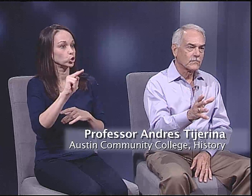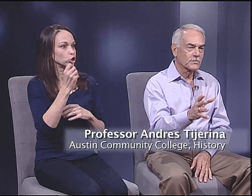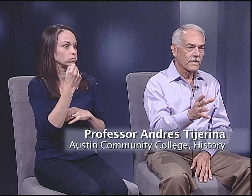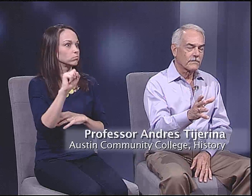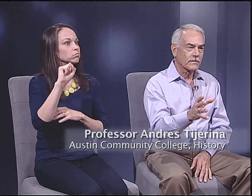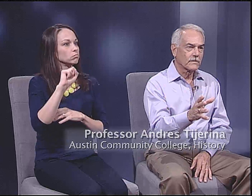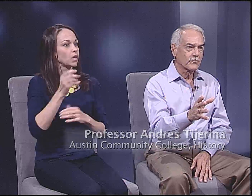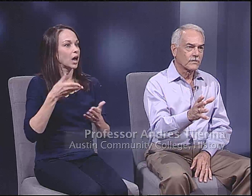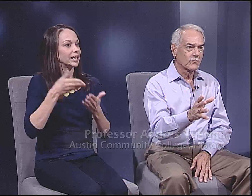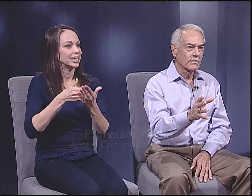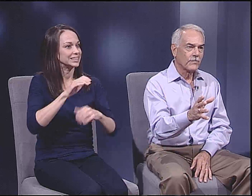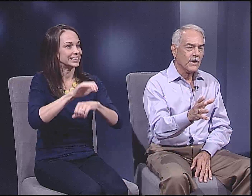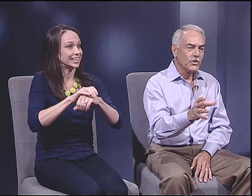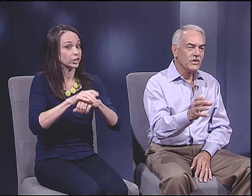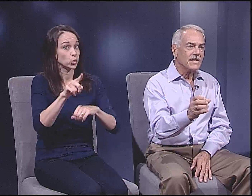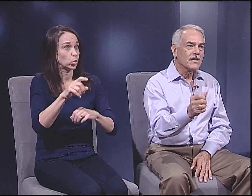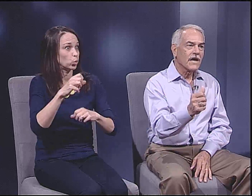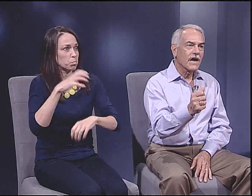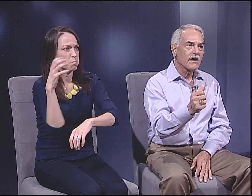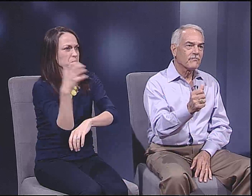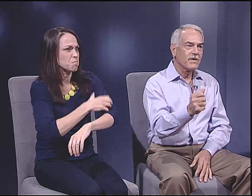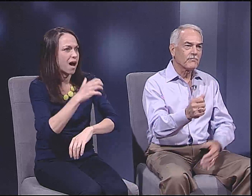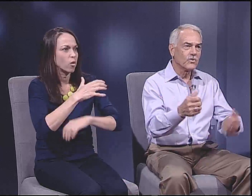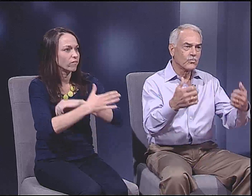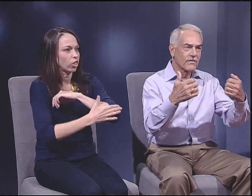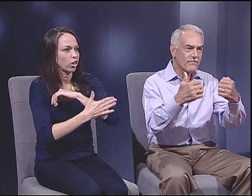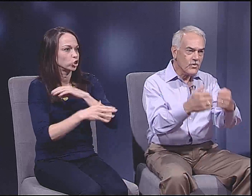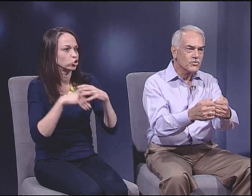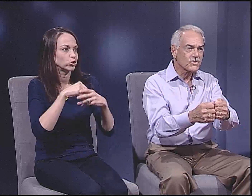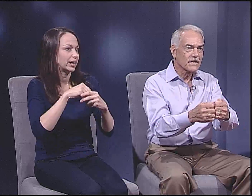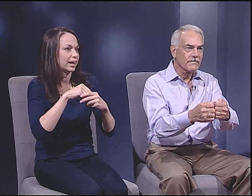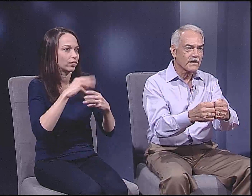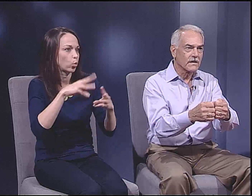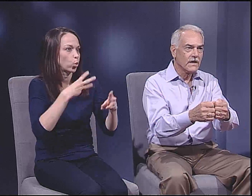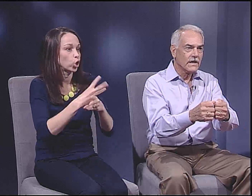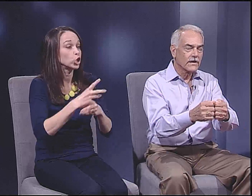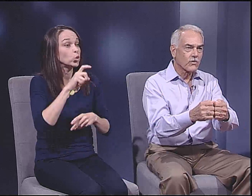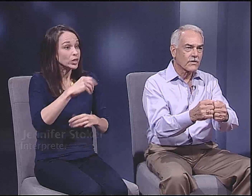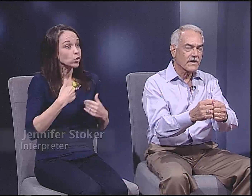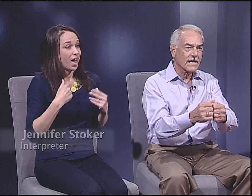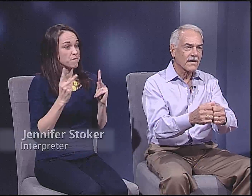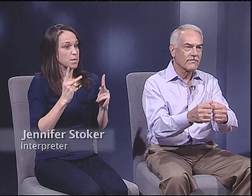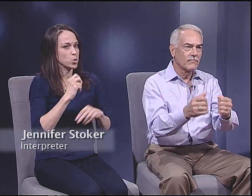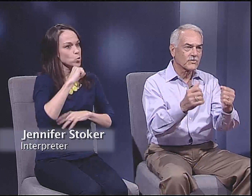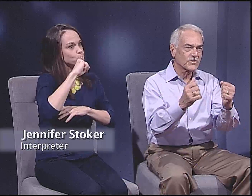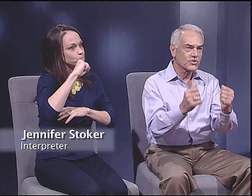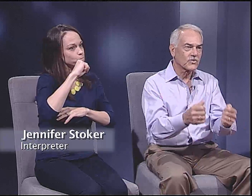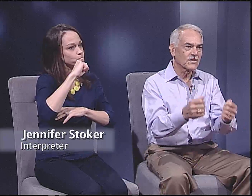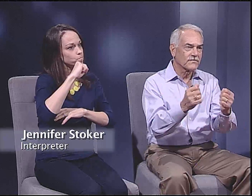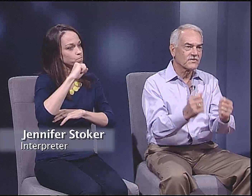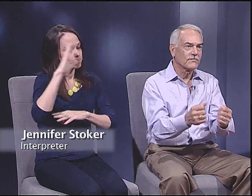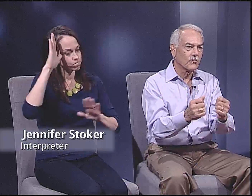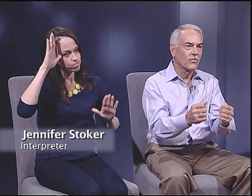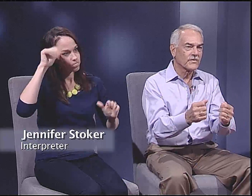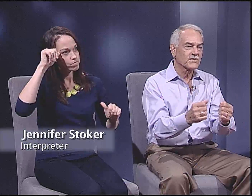most powerful country in the world. You need to have people who refuse to give in, in order to have the most destructive civil war this